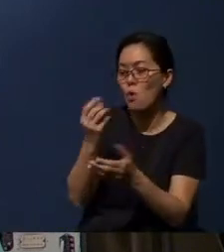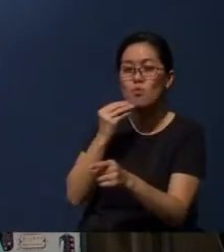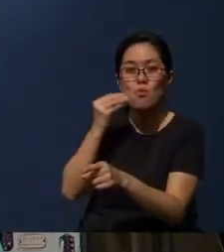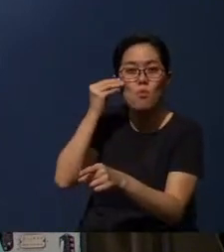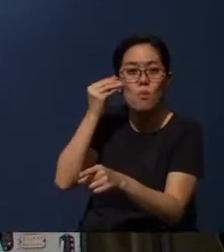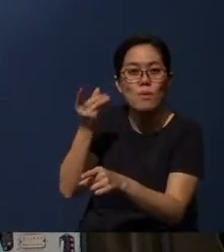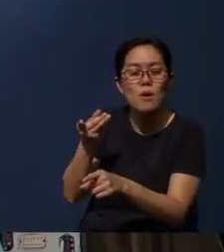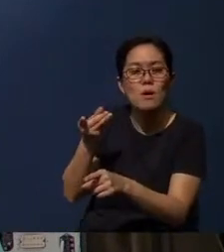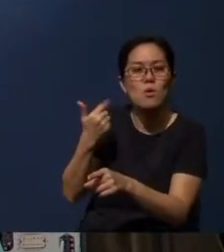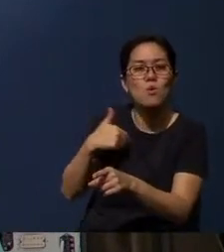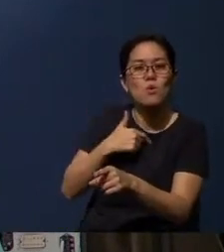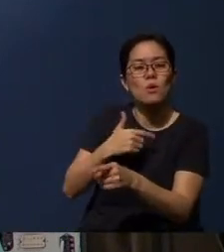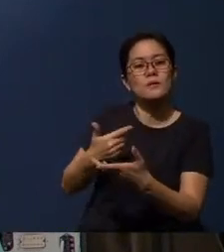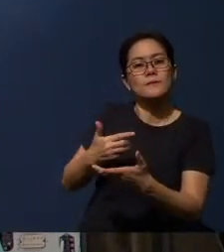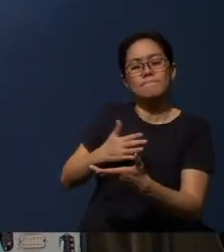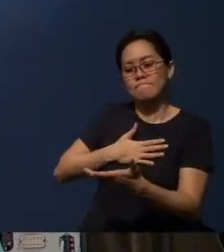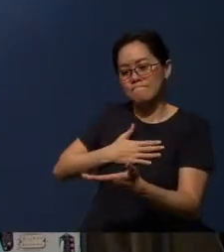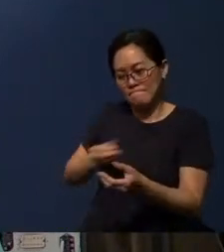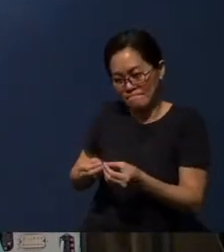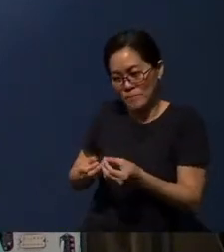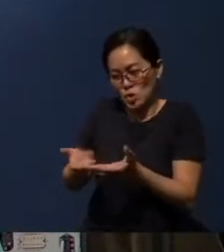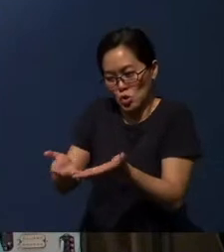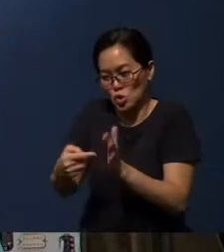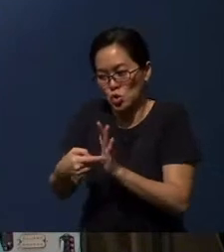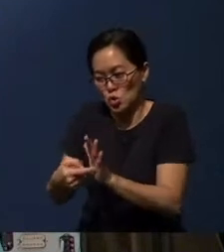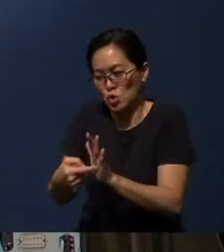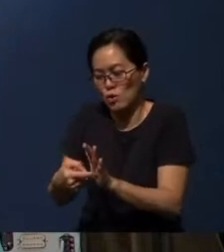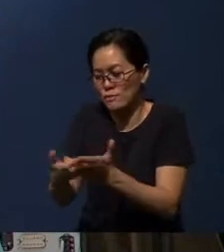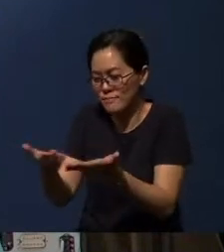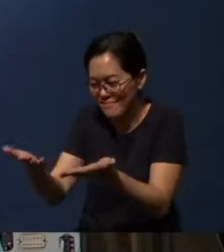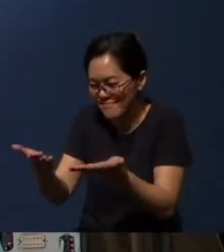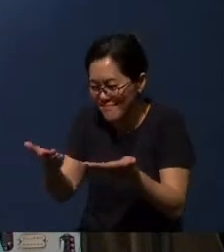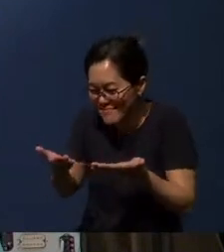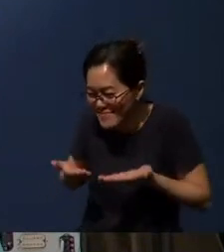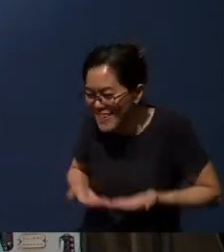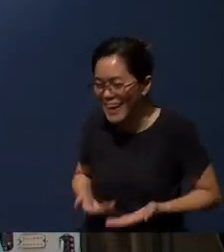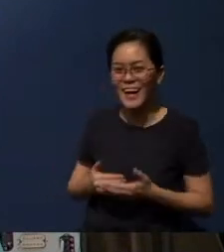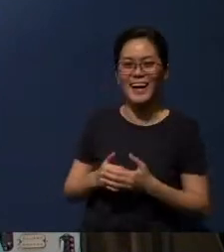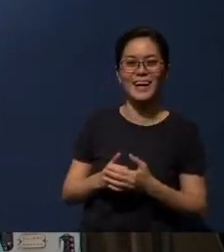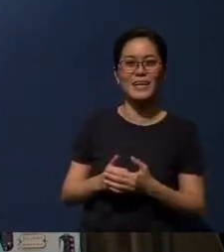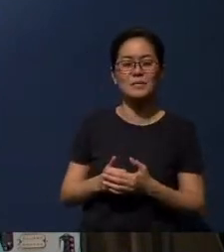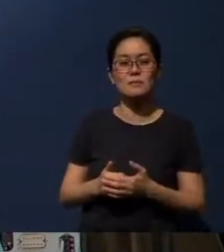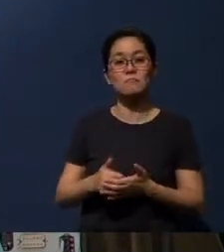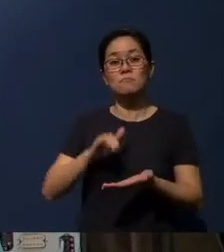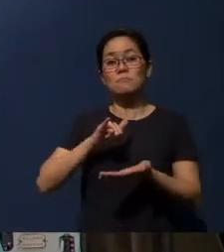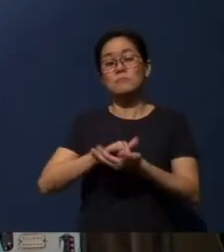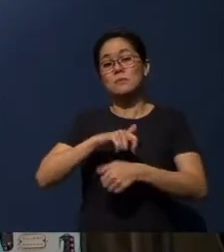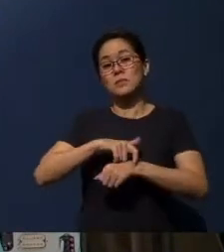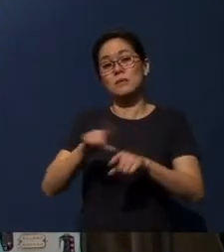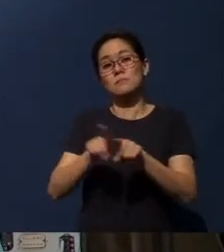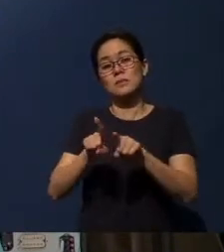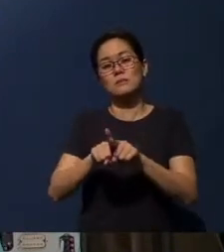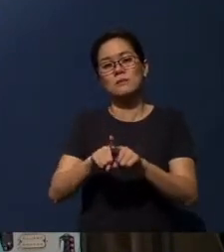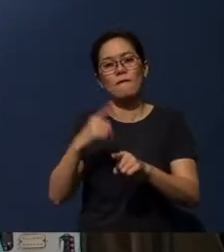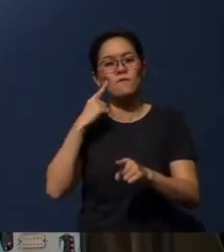May we extend our hospitality to them. May this season also be an opportunity for relationships to be healed.